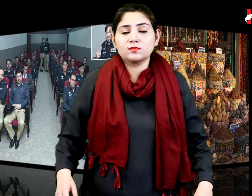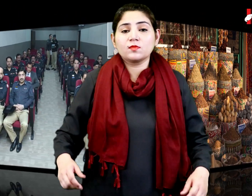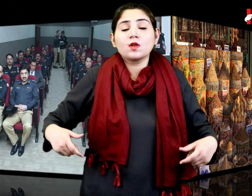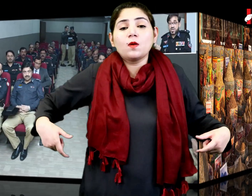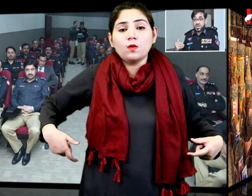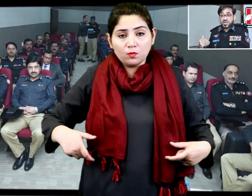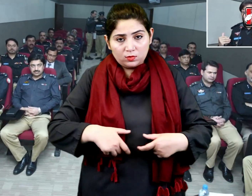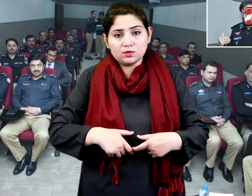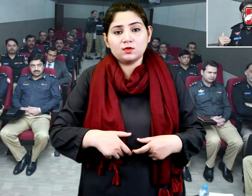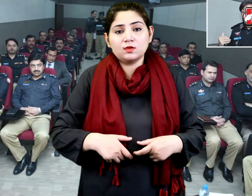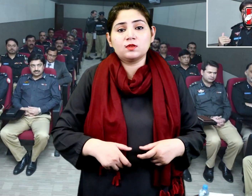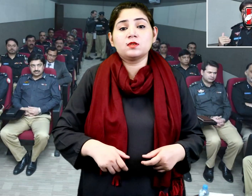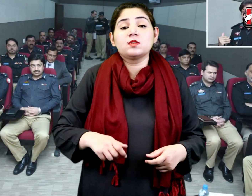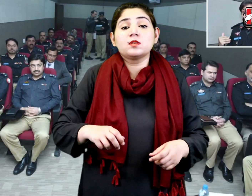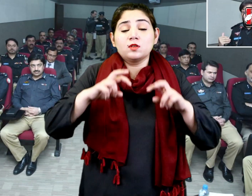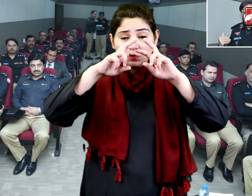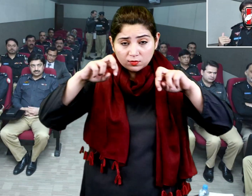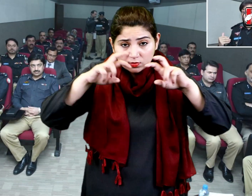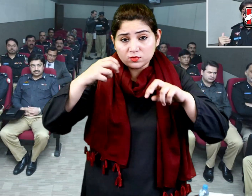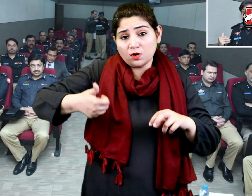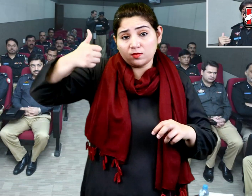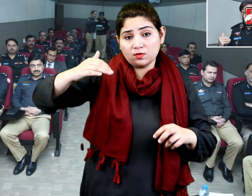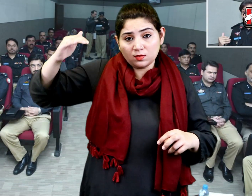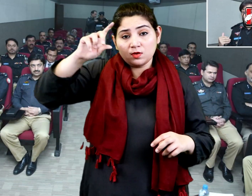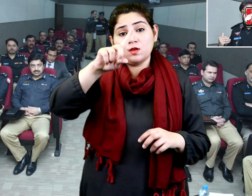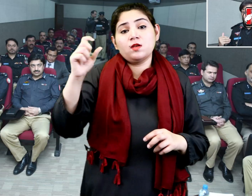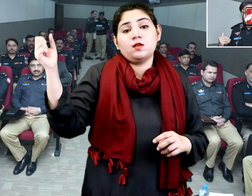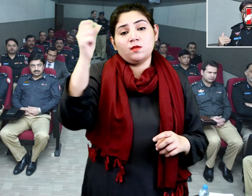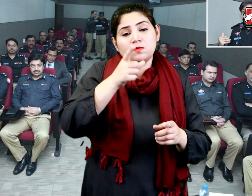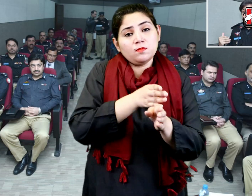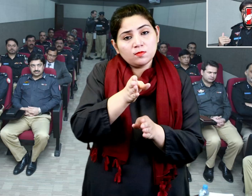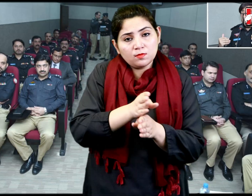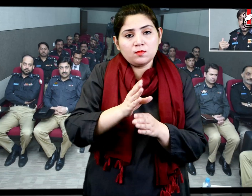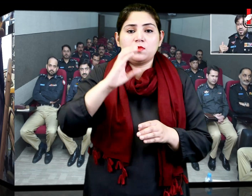The decision to conduct a one-month training course for Police Investigating Officers: